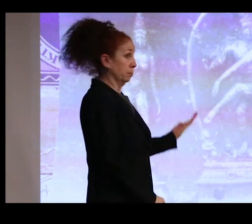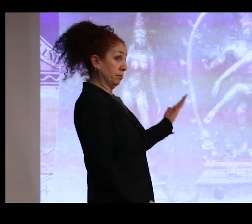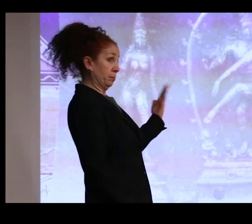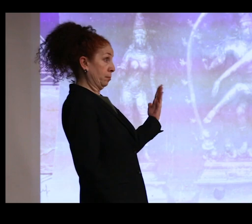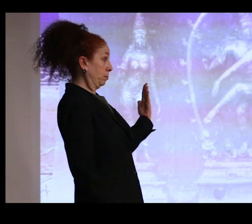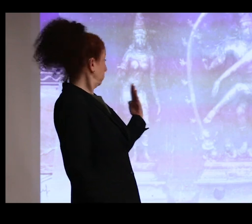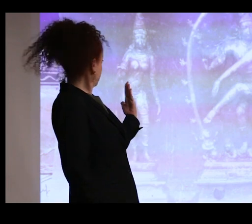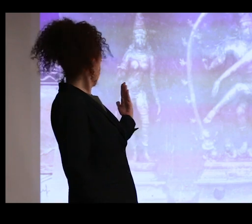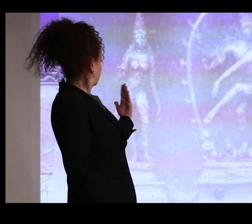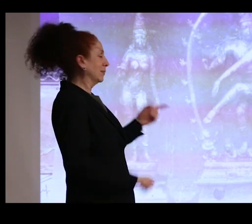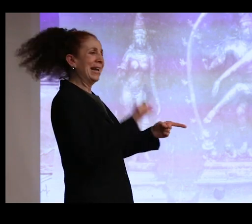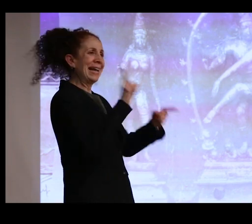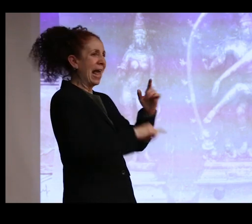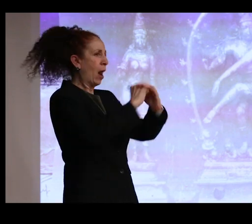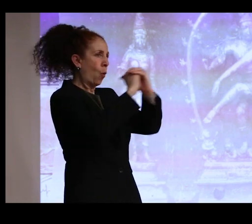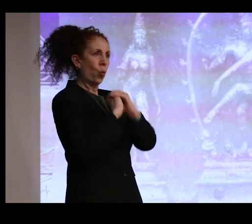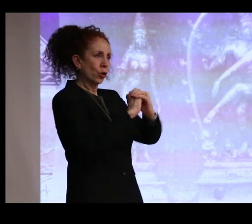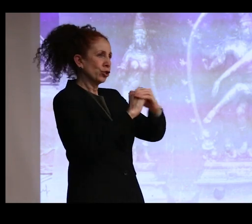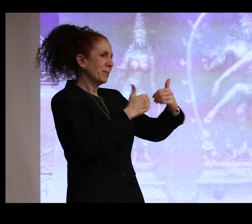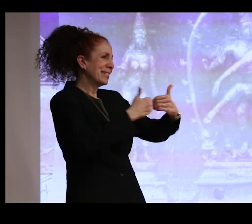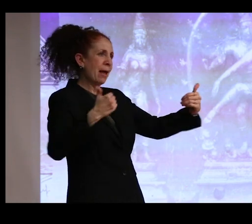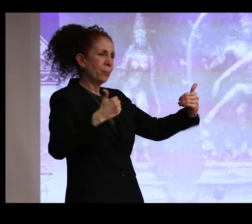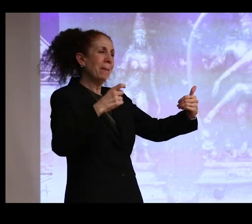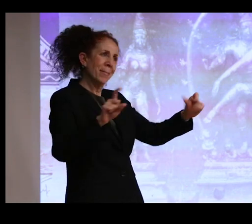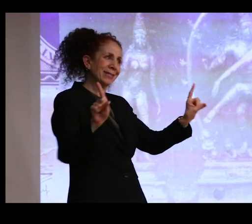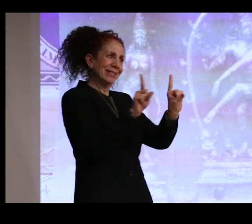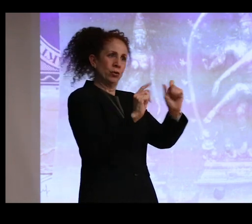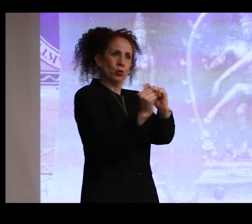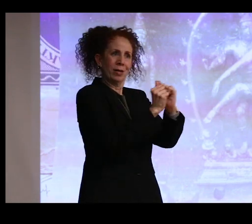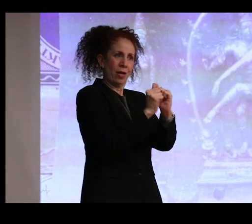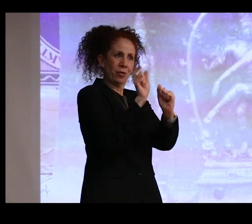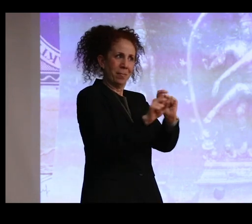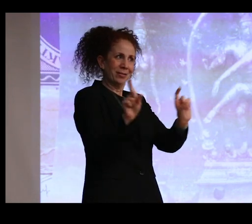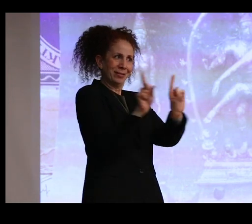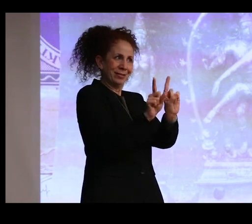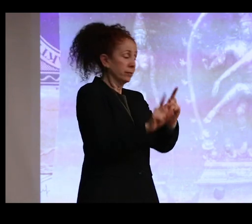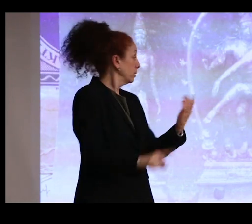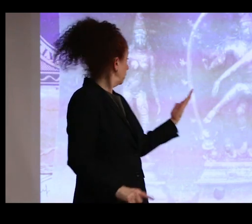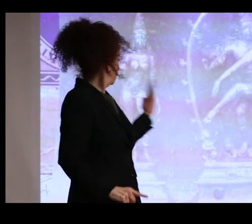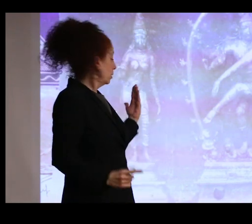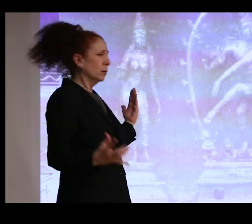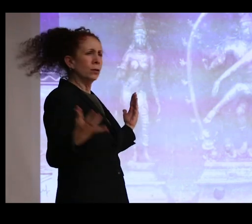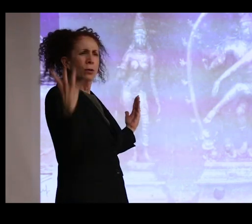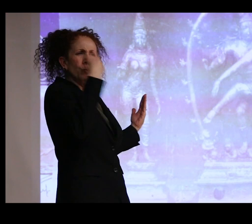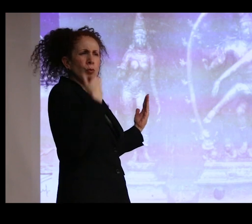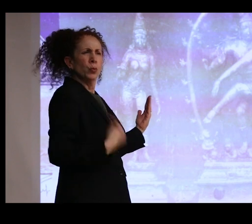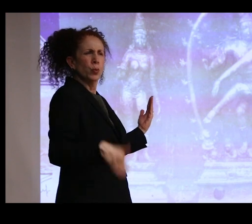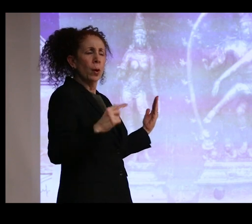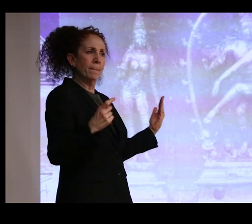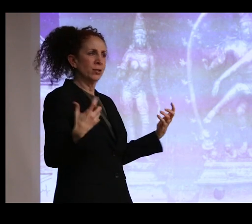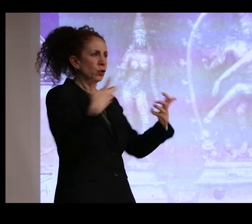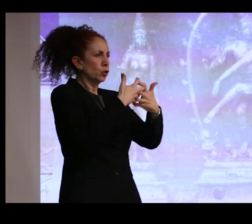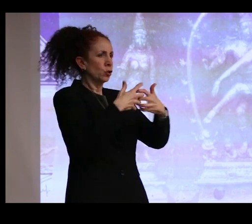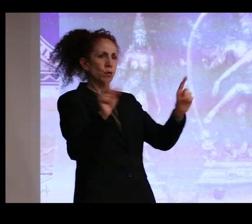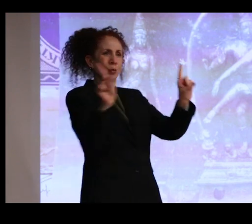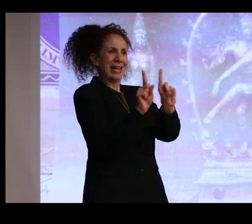cannot be worshipped apart from him. It is an unusually beautiful image. And as the two belong together as a single set,